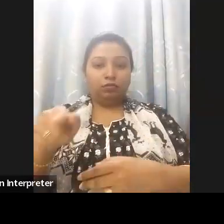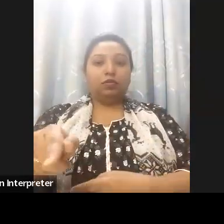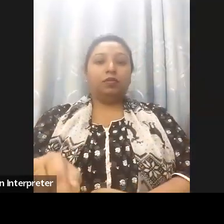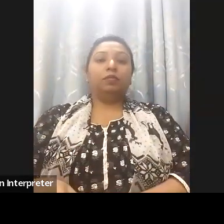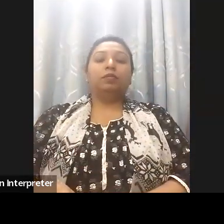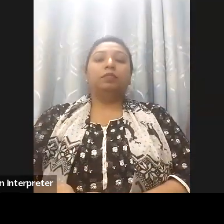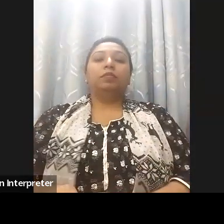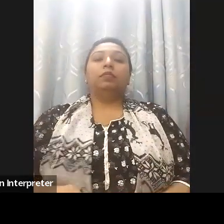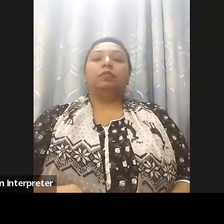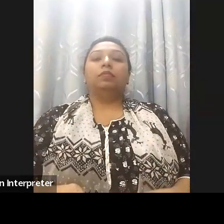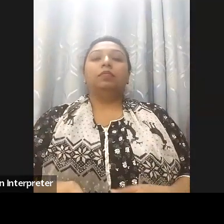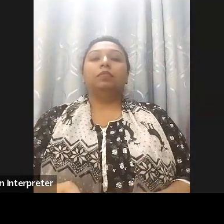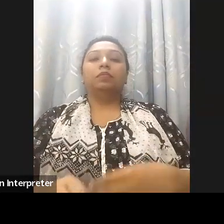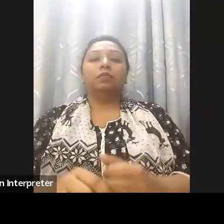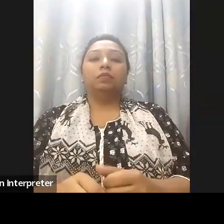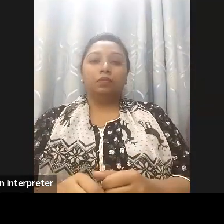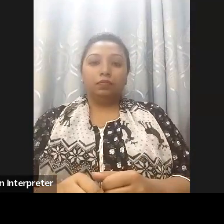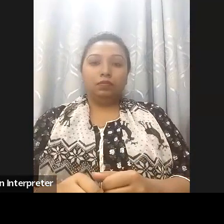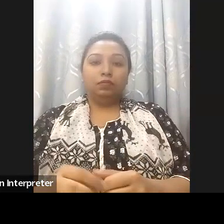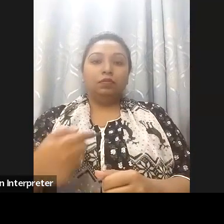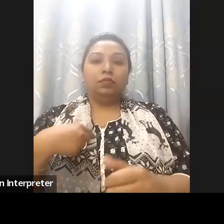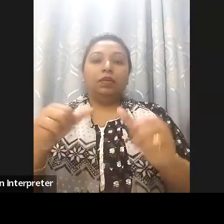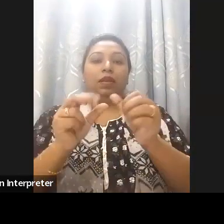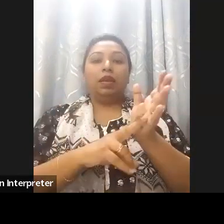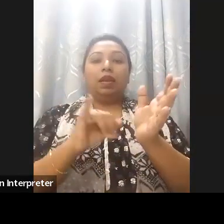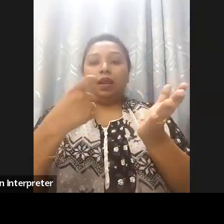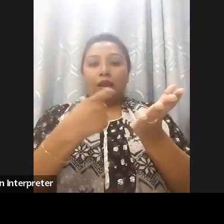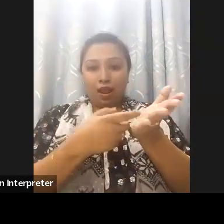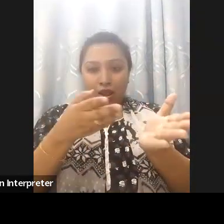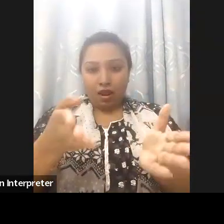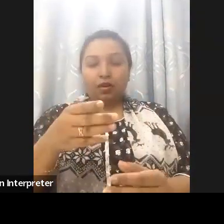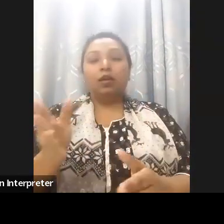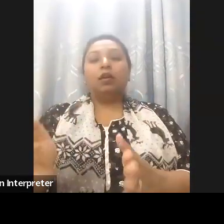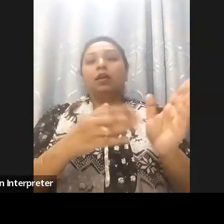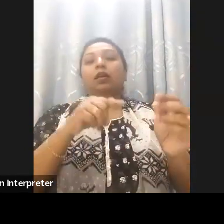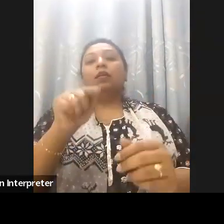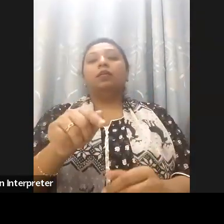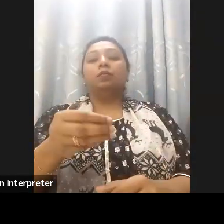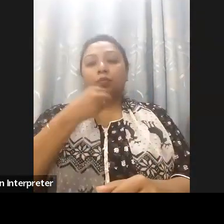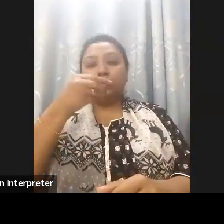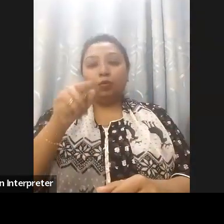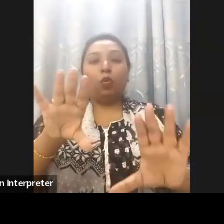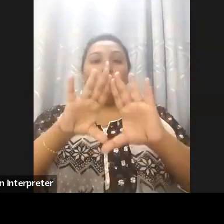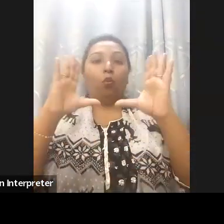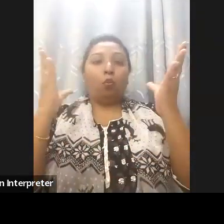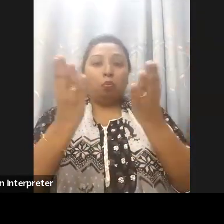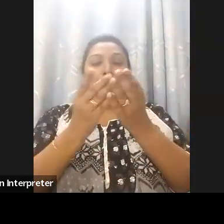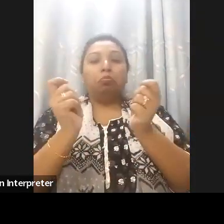respected Anir Chowdhury who is a renowned speaker globally. He's very renowned for digital